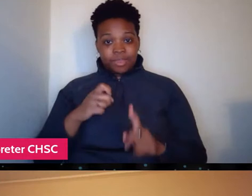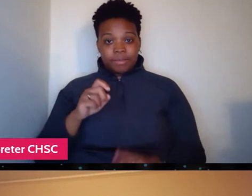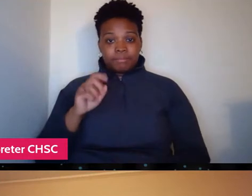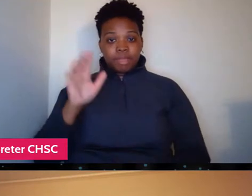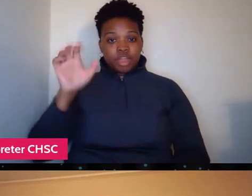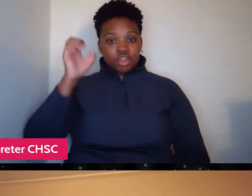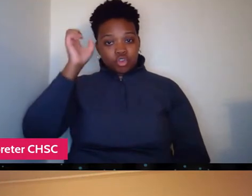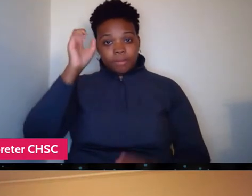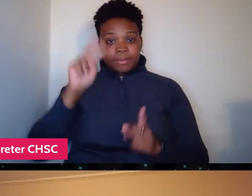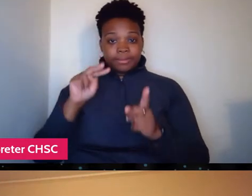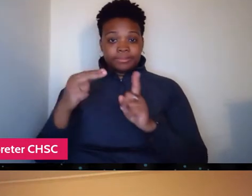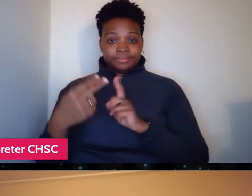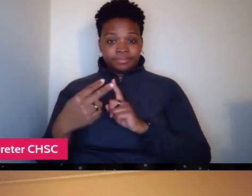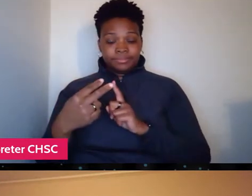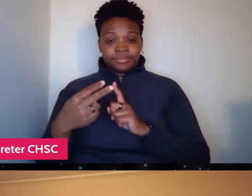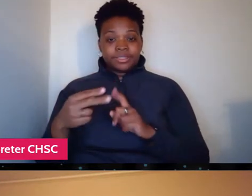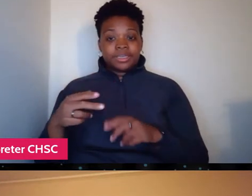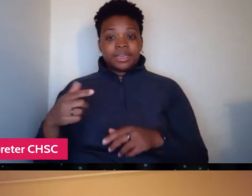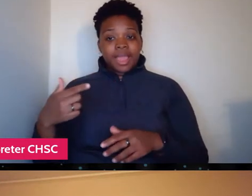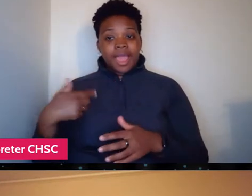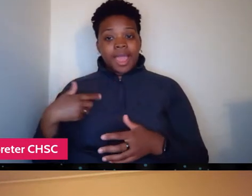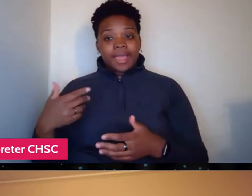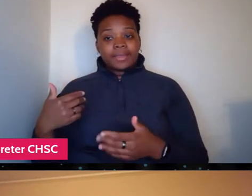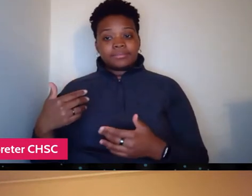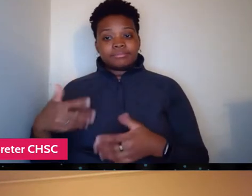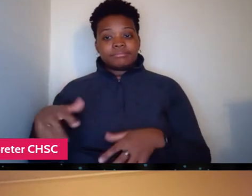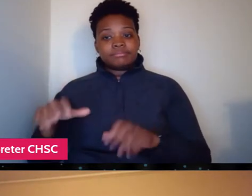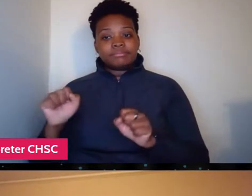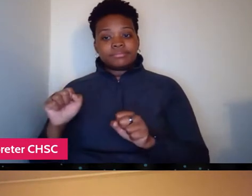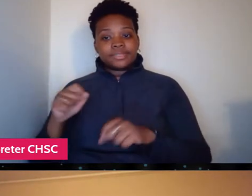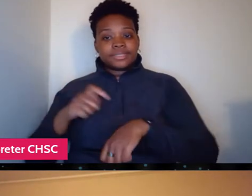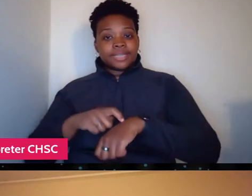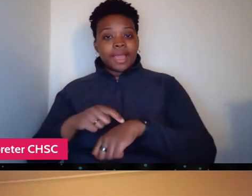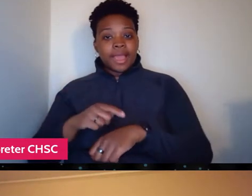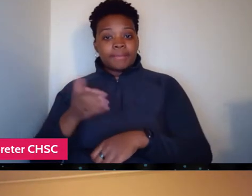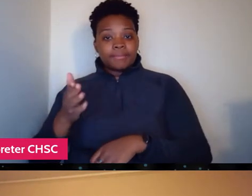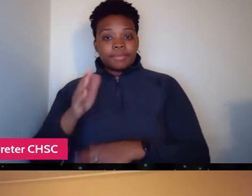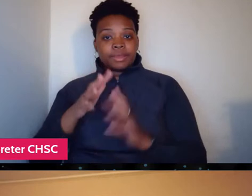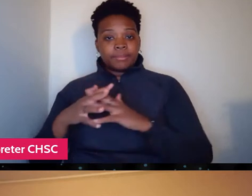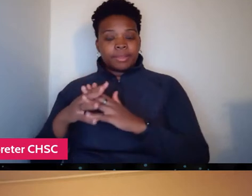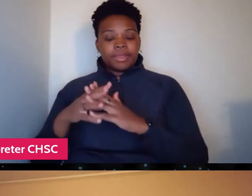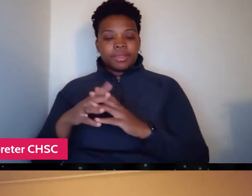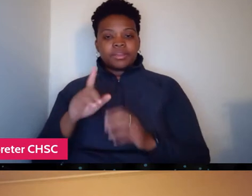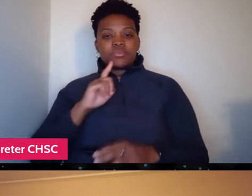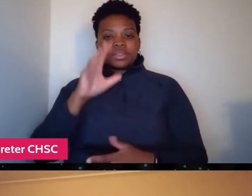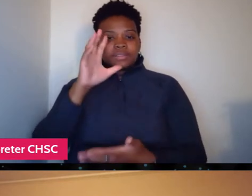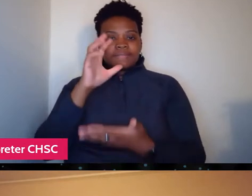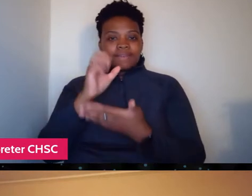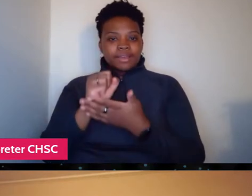on having spent time in America, it's fascinating to me personally,